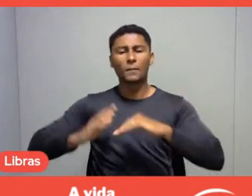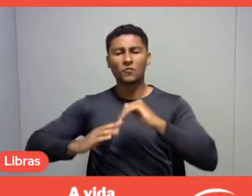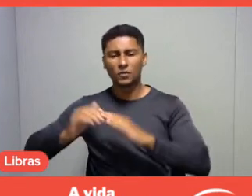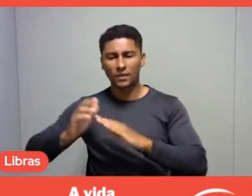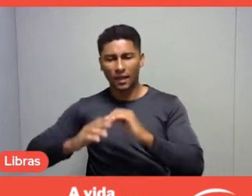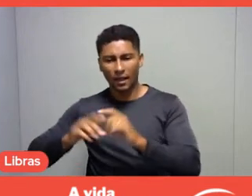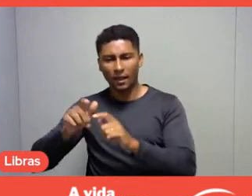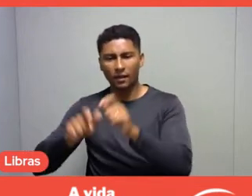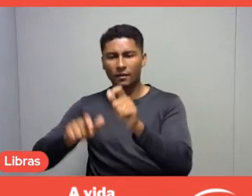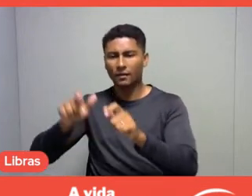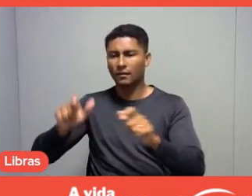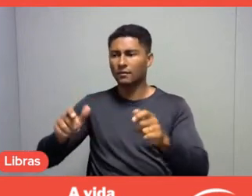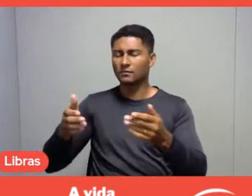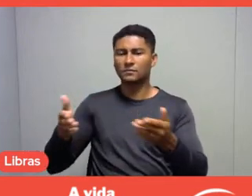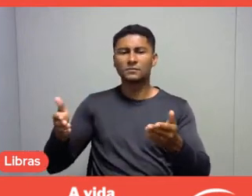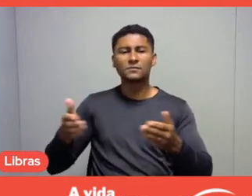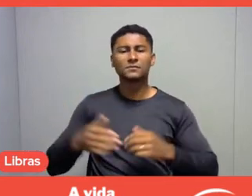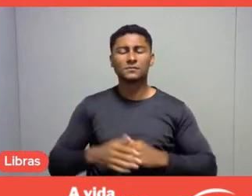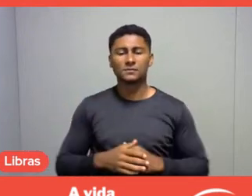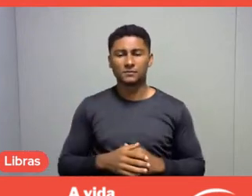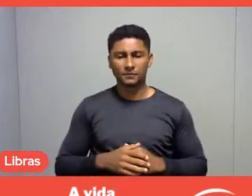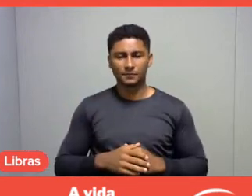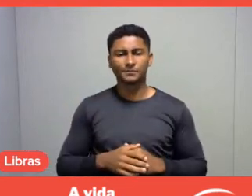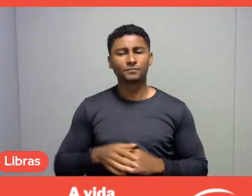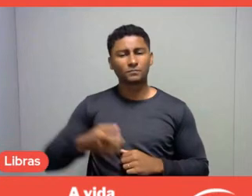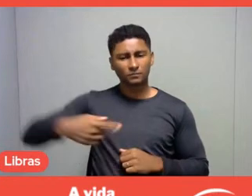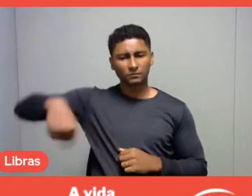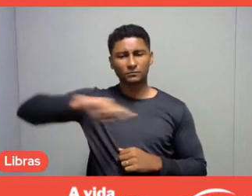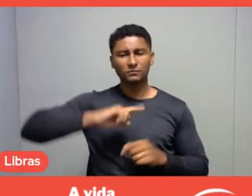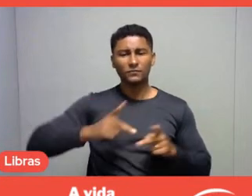which we are always seeking to qualify.